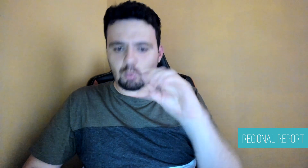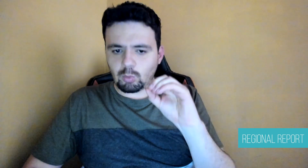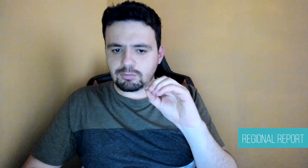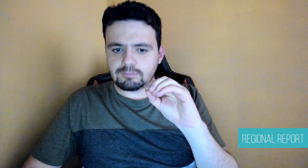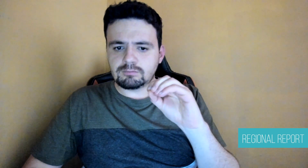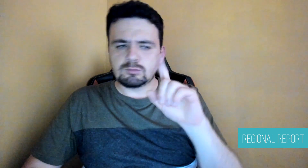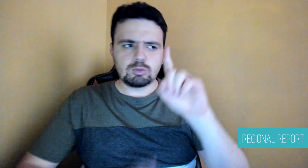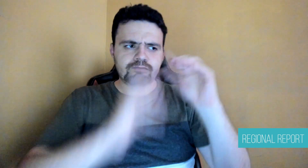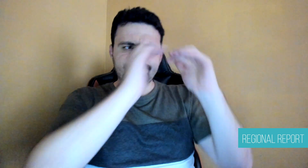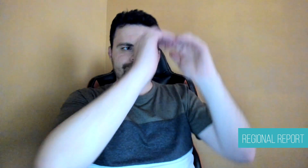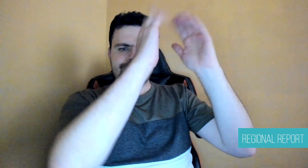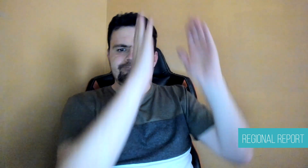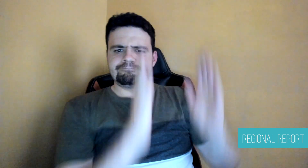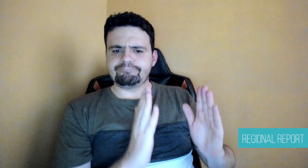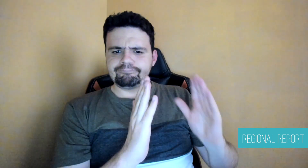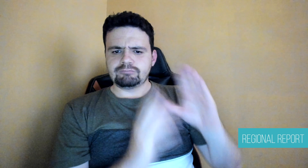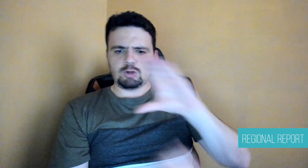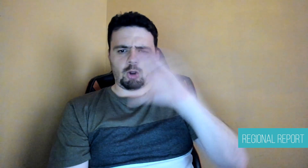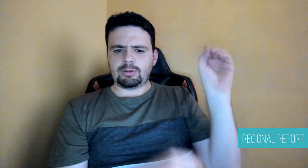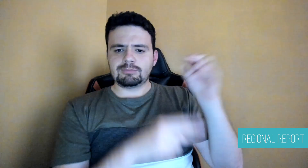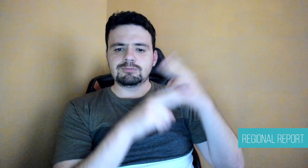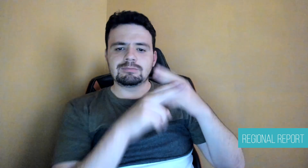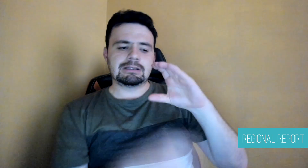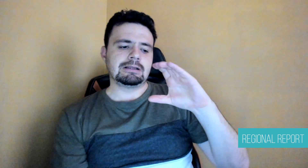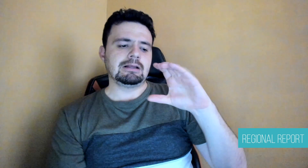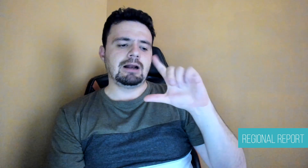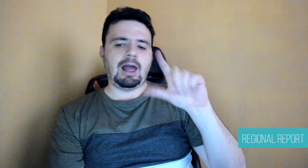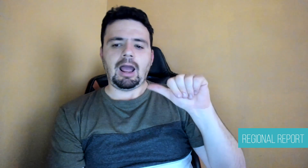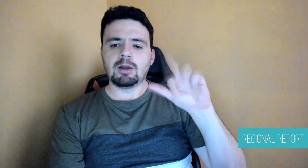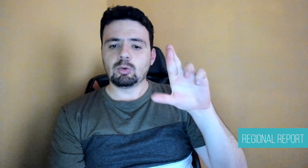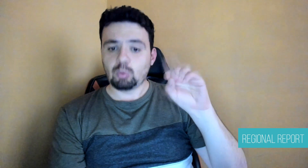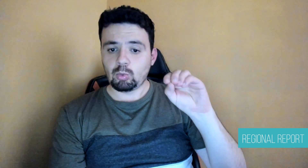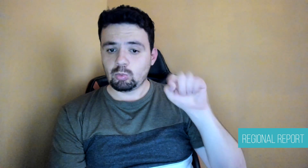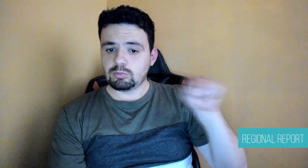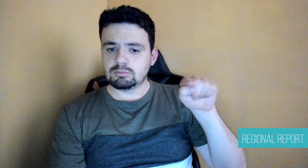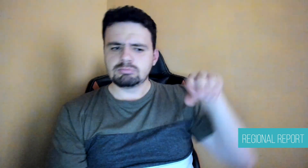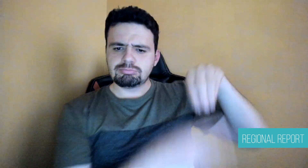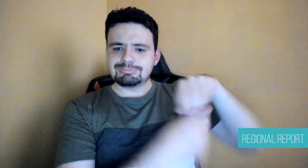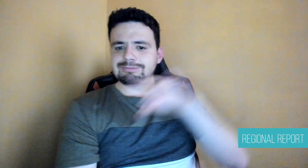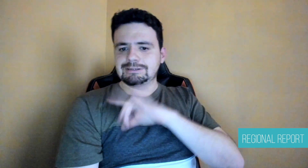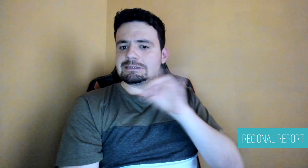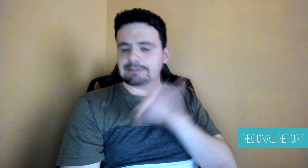opted for technology to improve its service channels